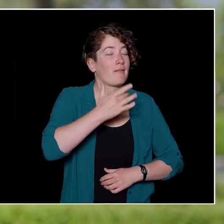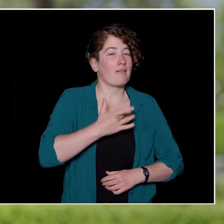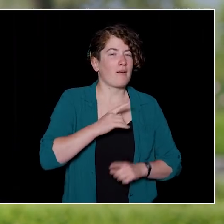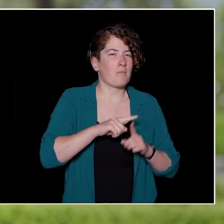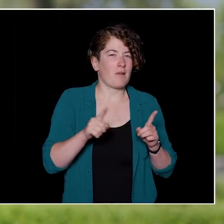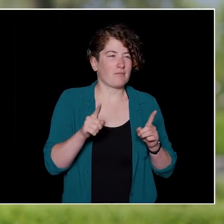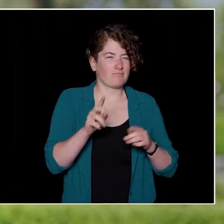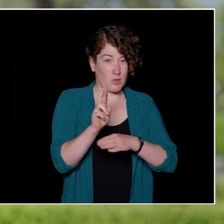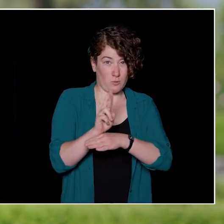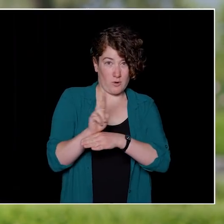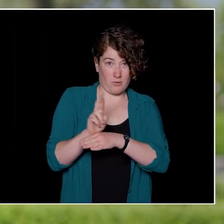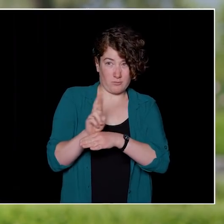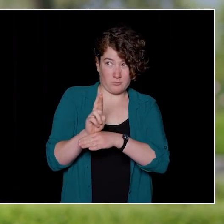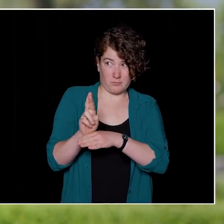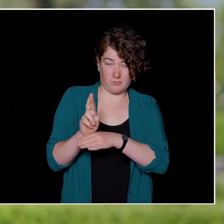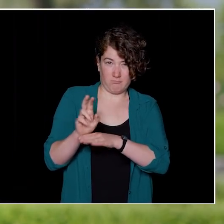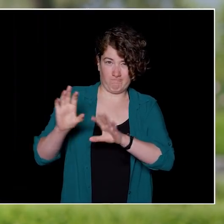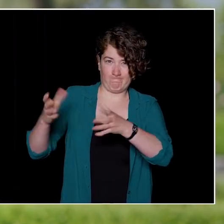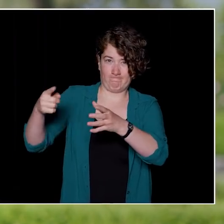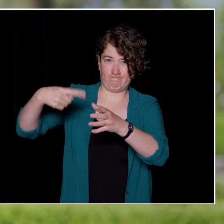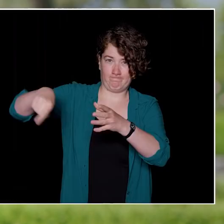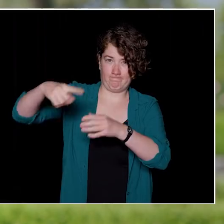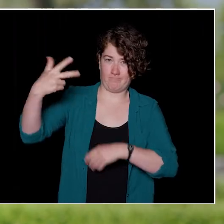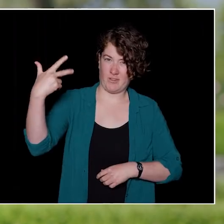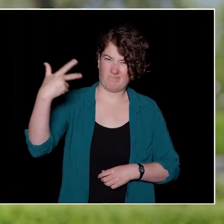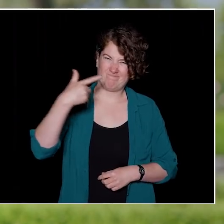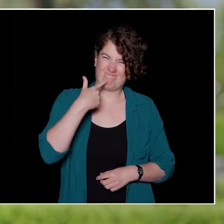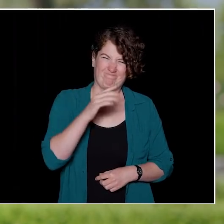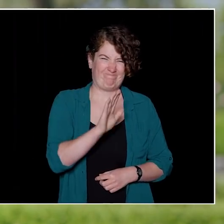But after rehearsals, the crew asked me not to.